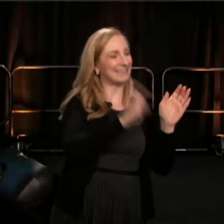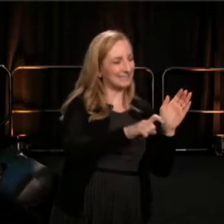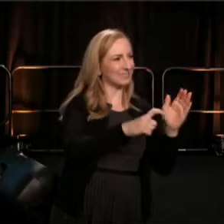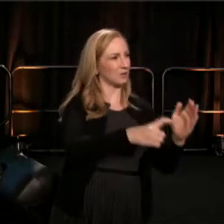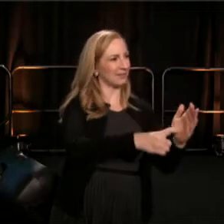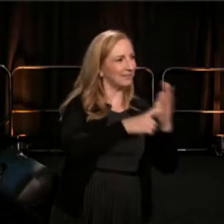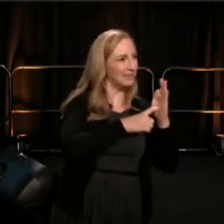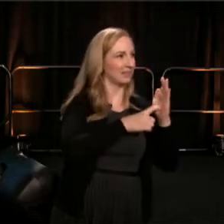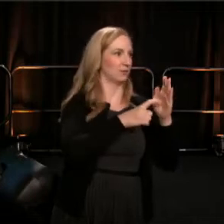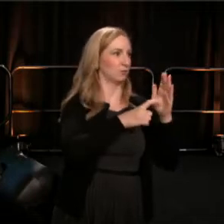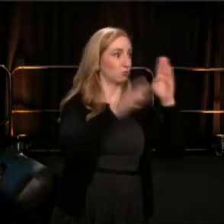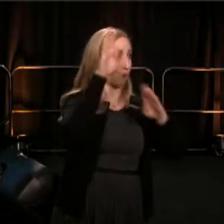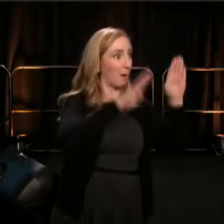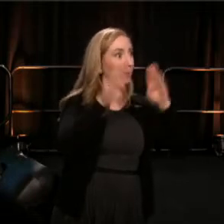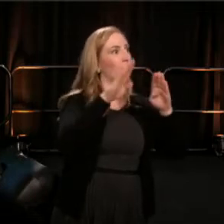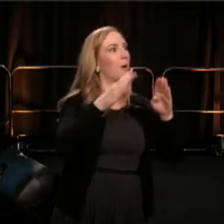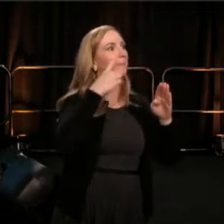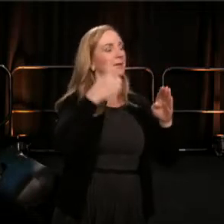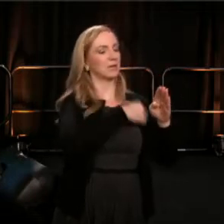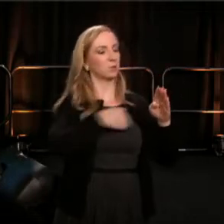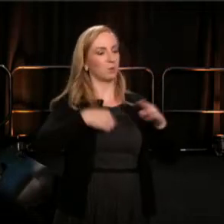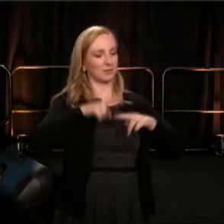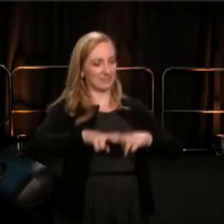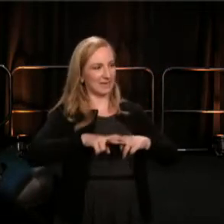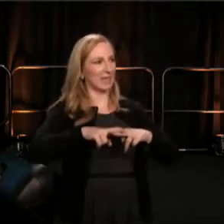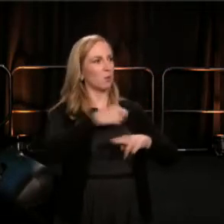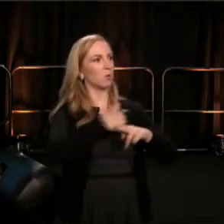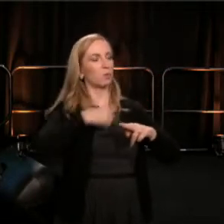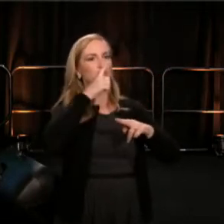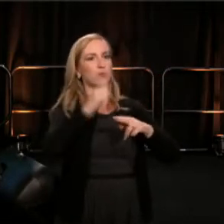by sitting in, we were really standing up." Yeah.